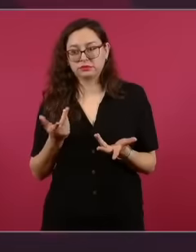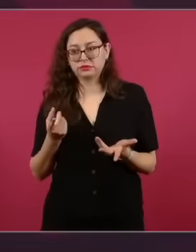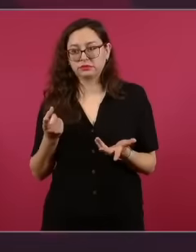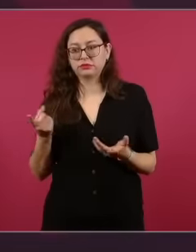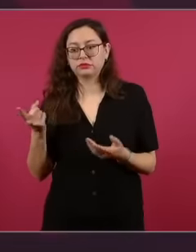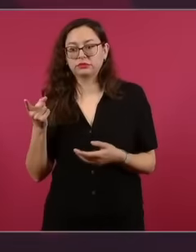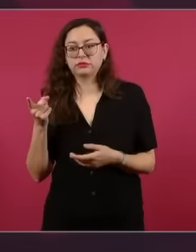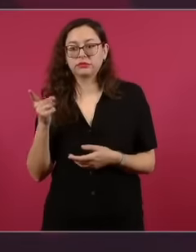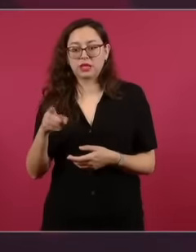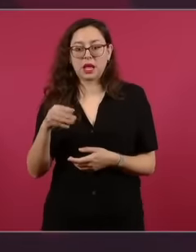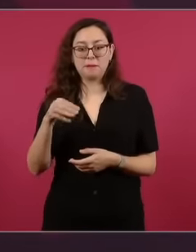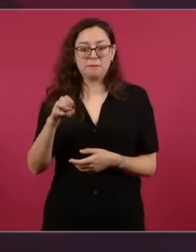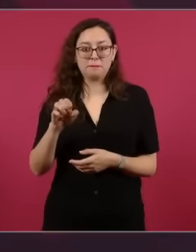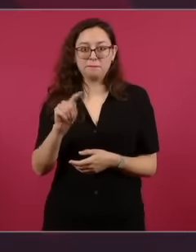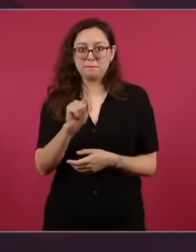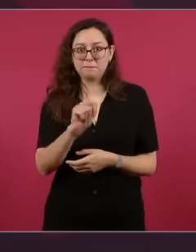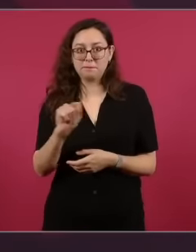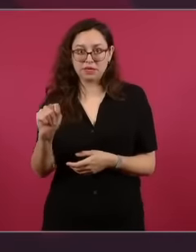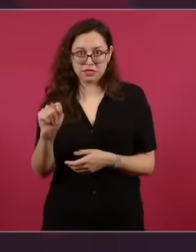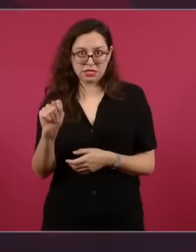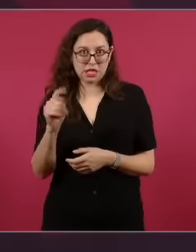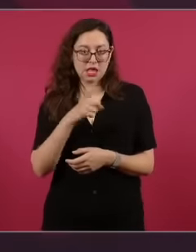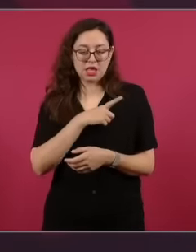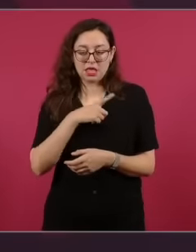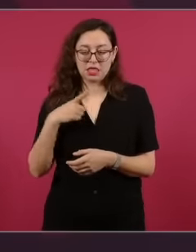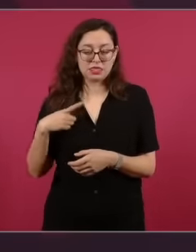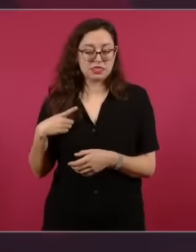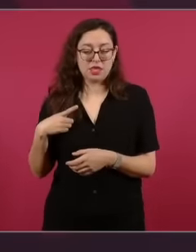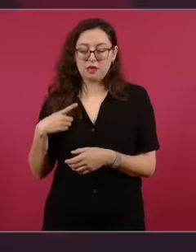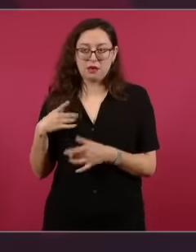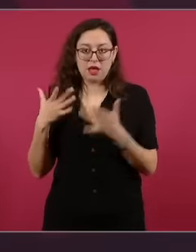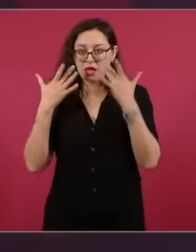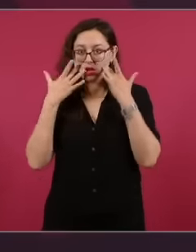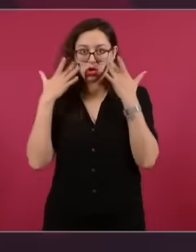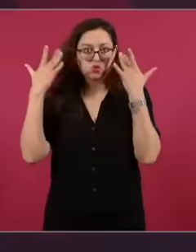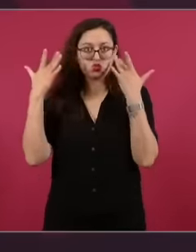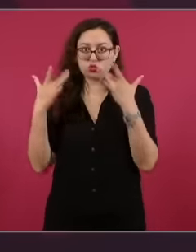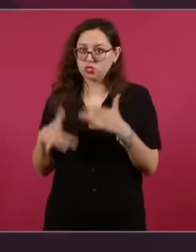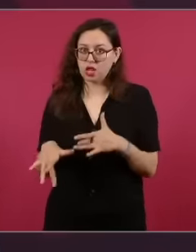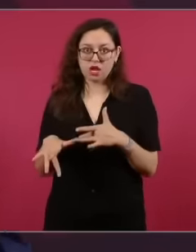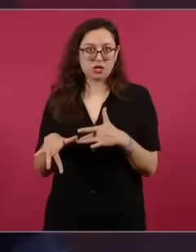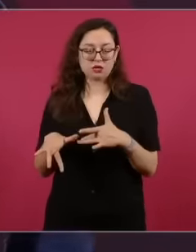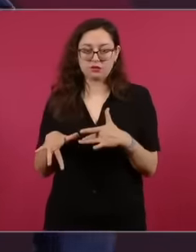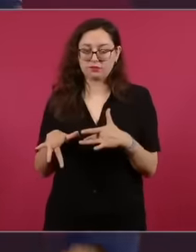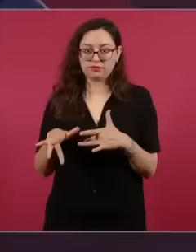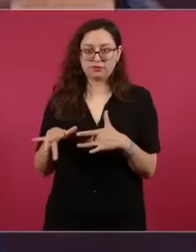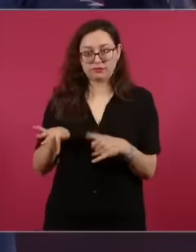them to decline in favor of